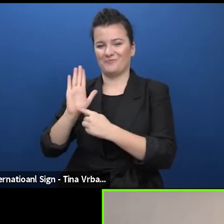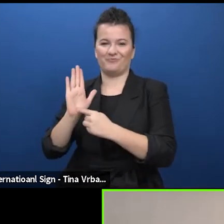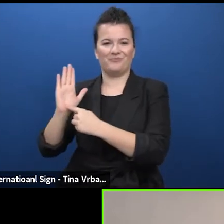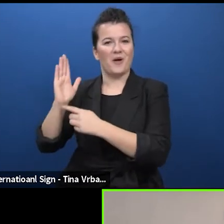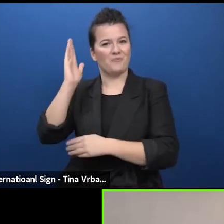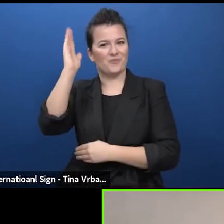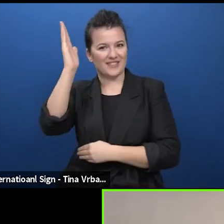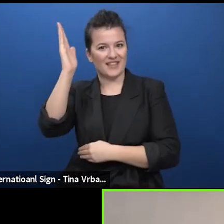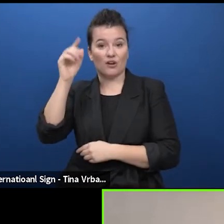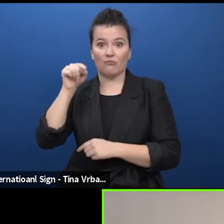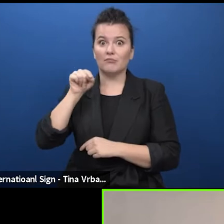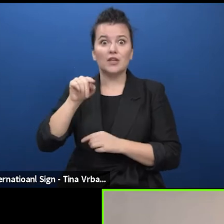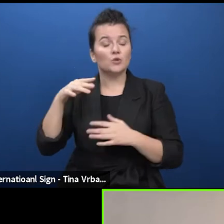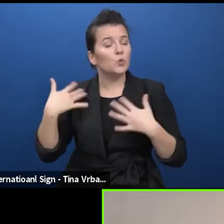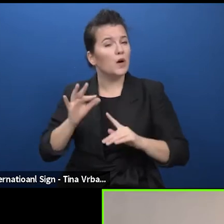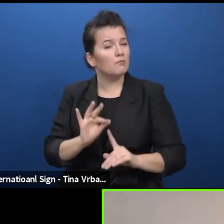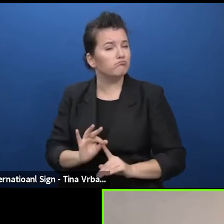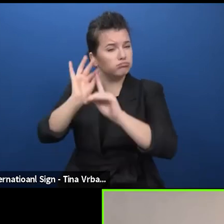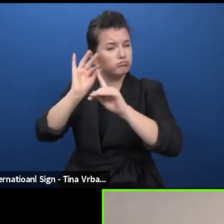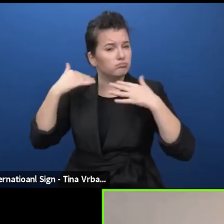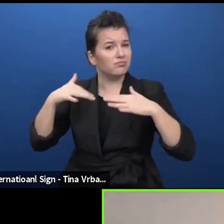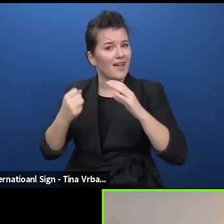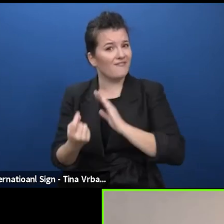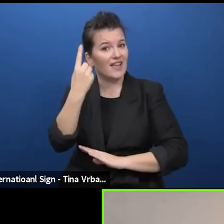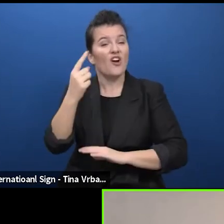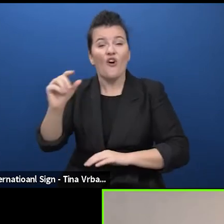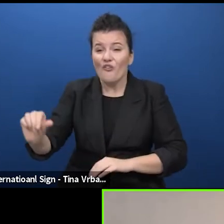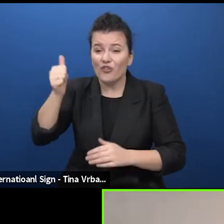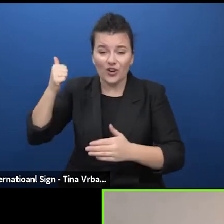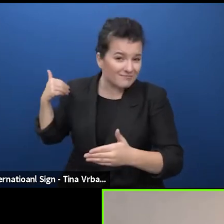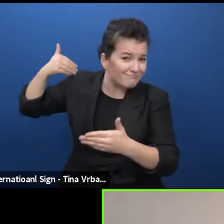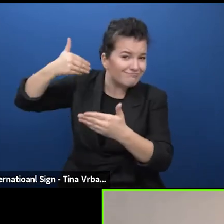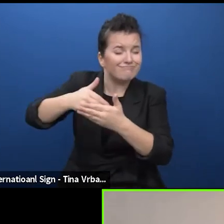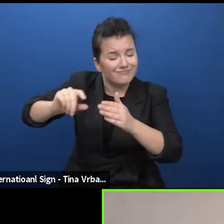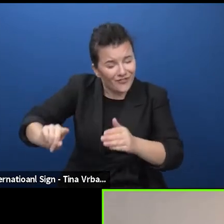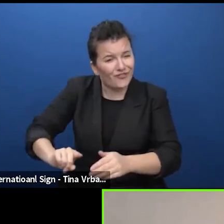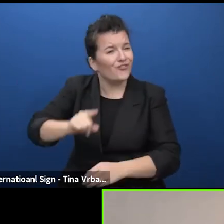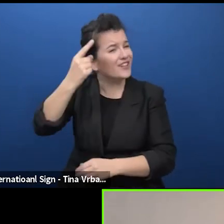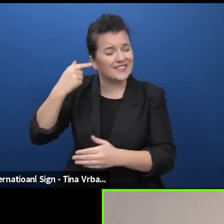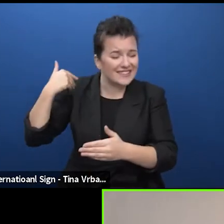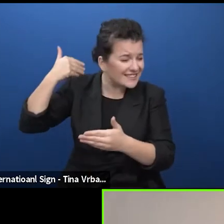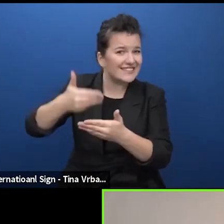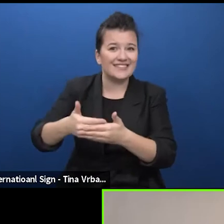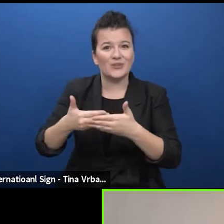because this is the first European Theatre Forum ever and everyone because in addition to the guest